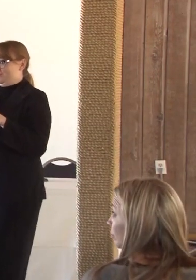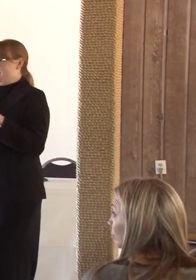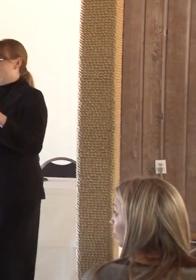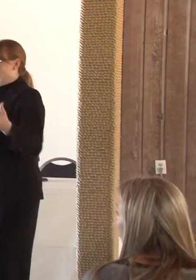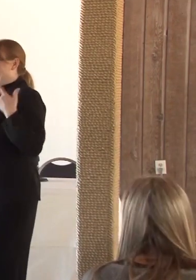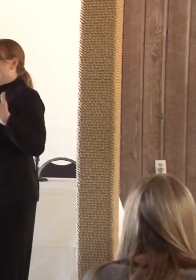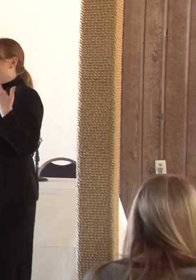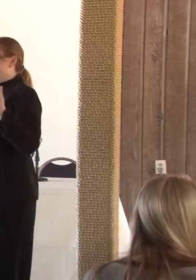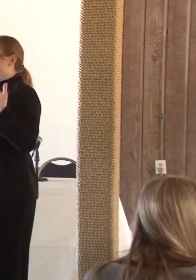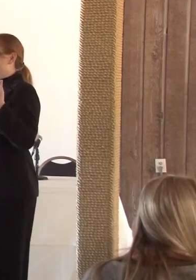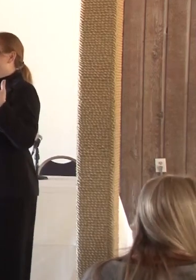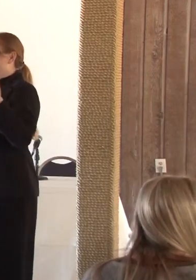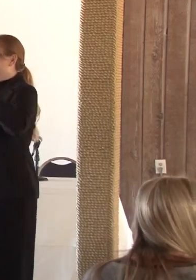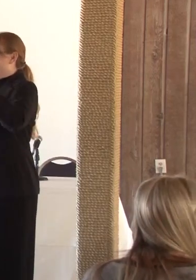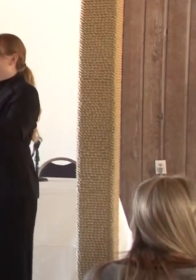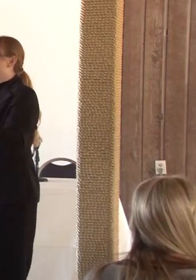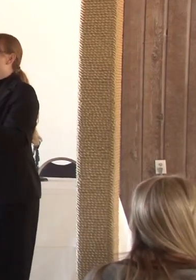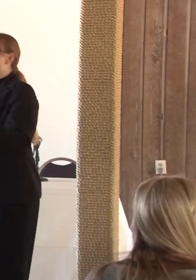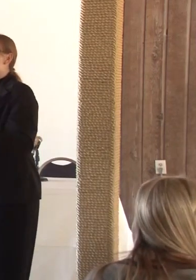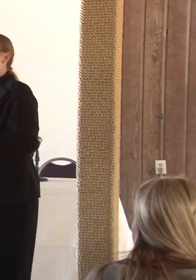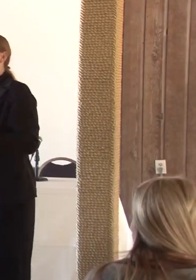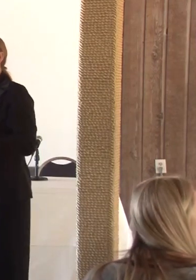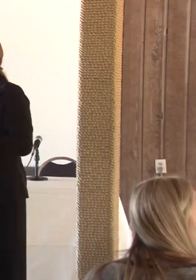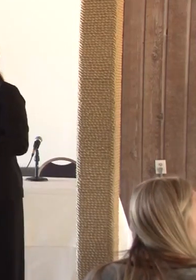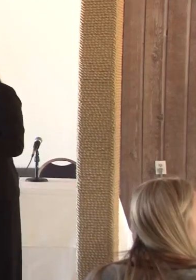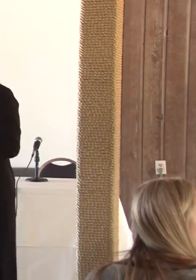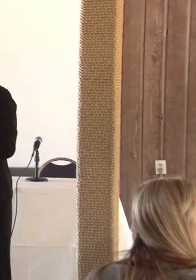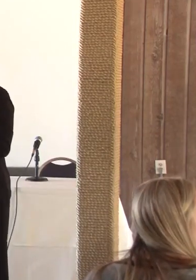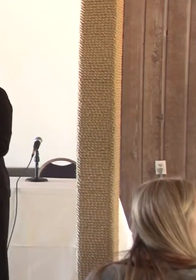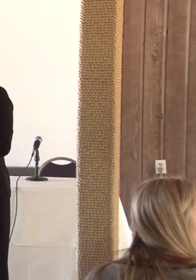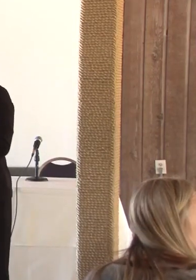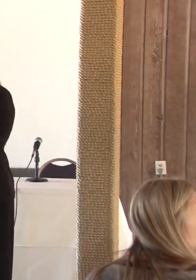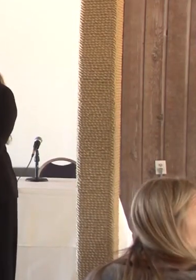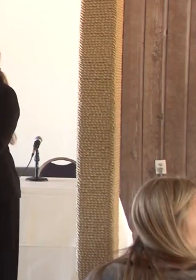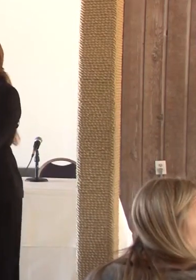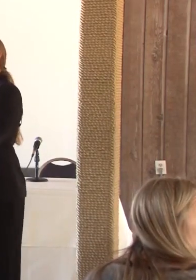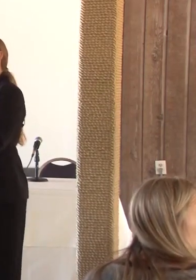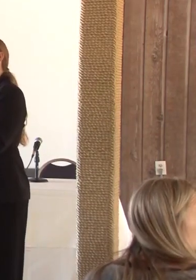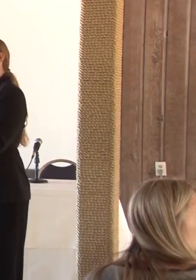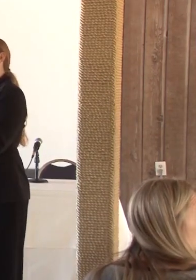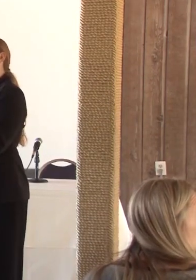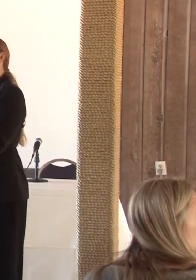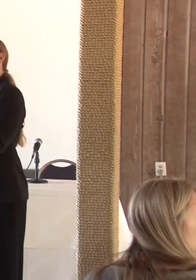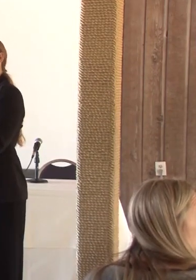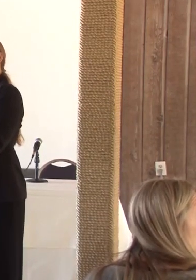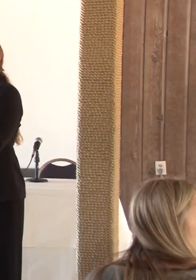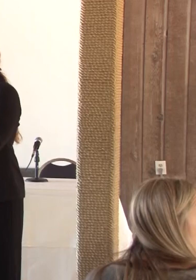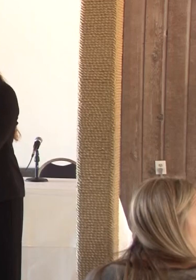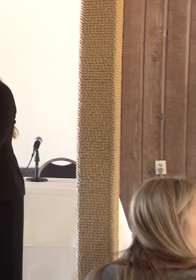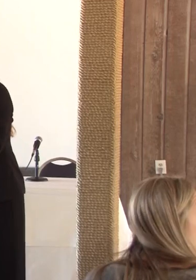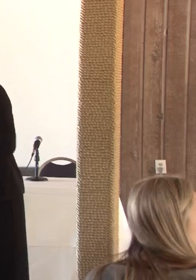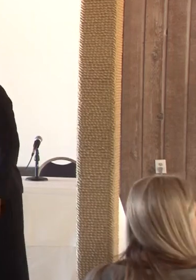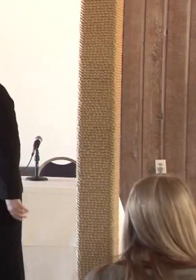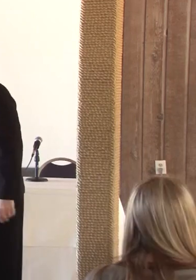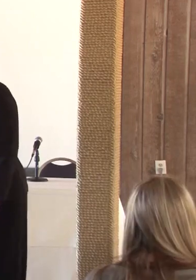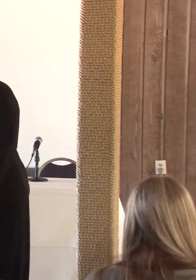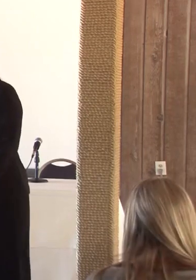to you our keynote speaker. Mary Jensen and she is someone that I met working